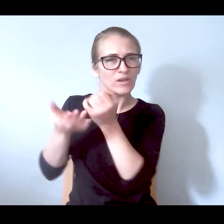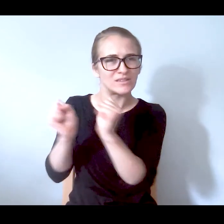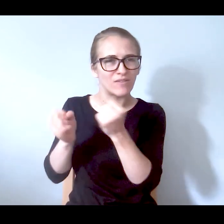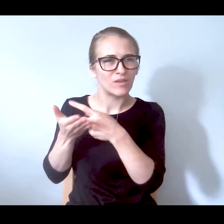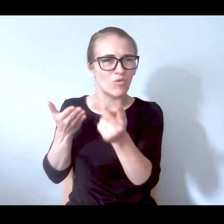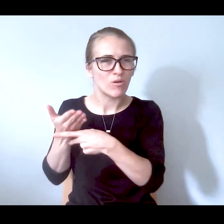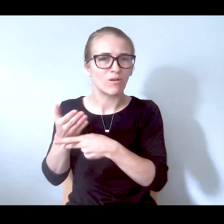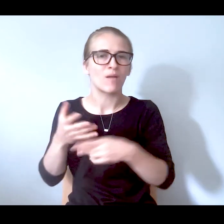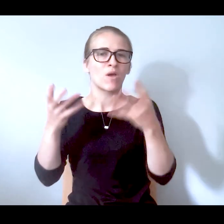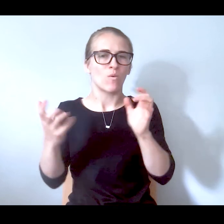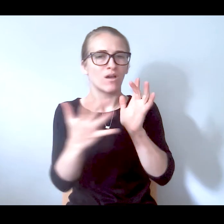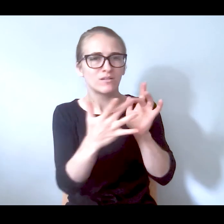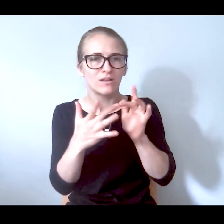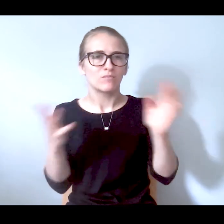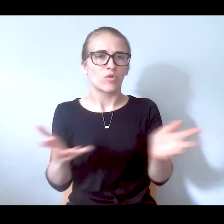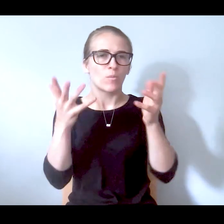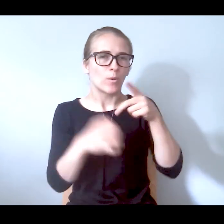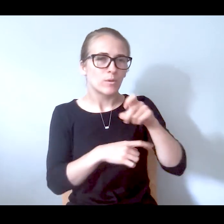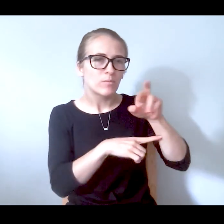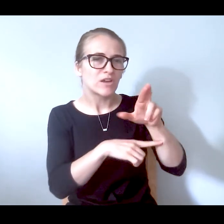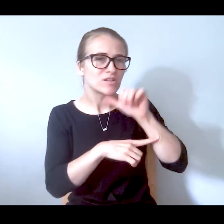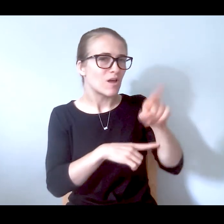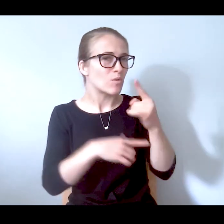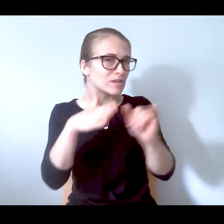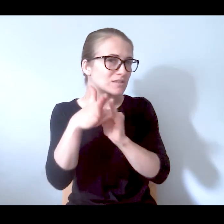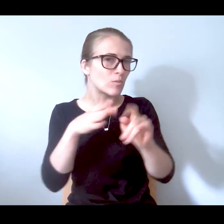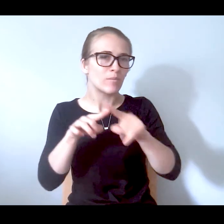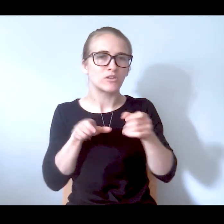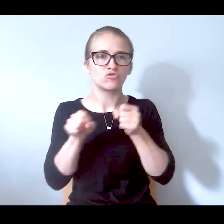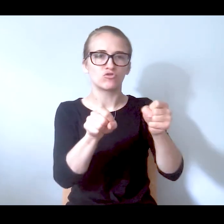promote peers, peer outreach workers not just in the